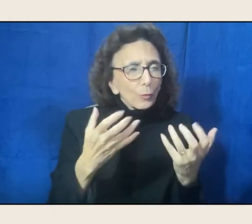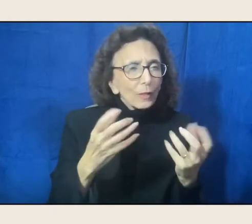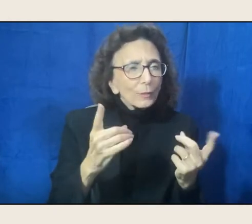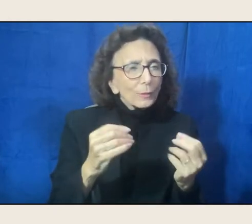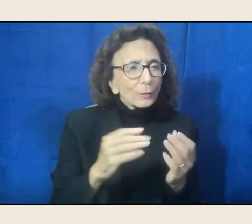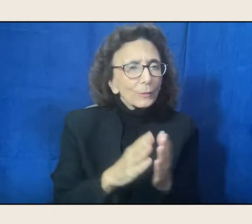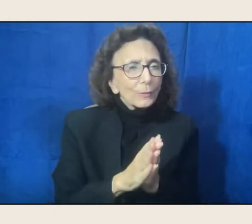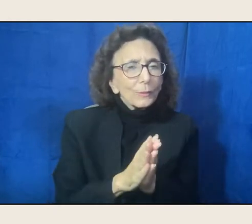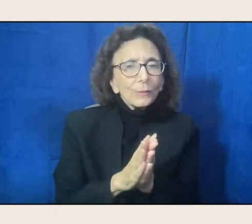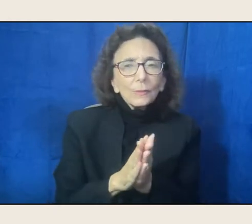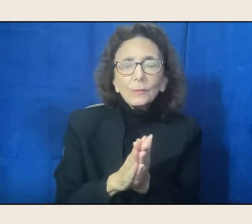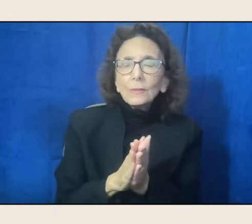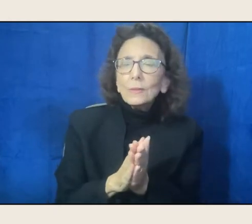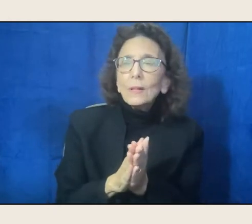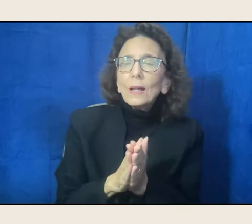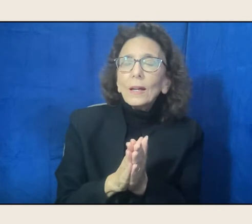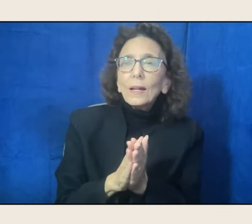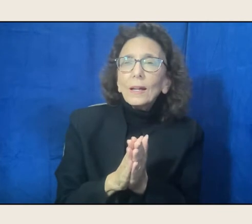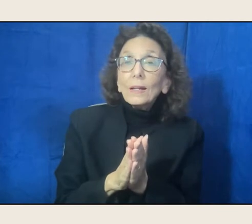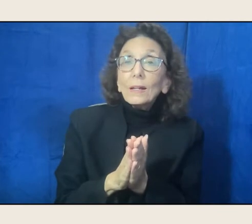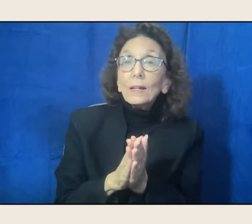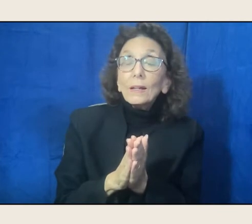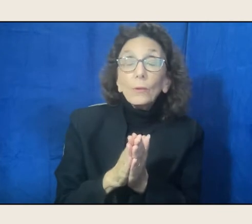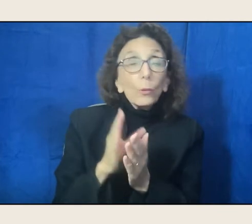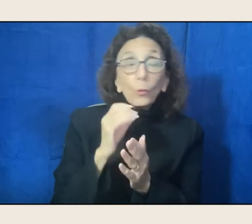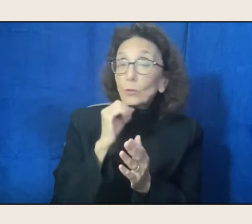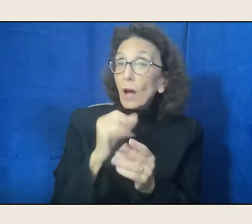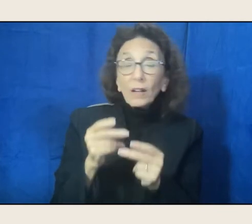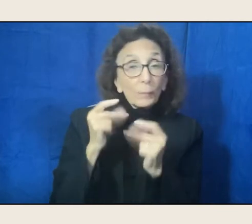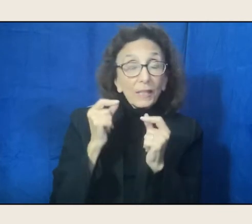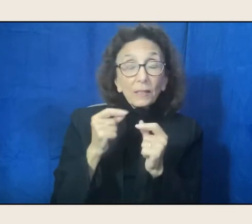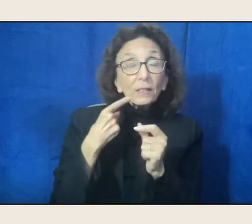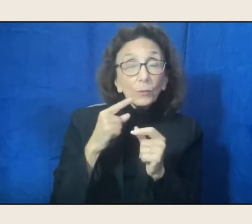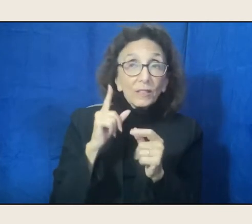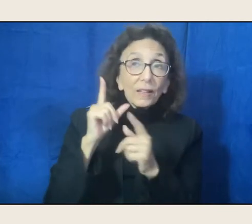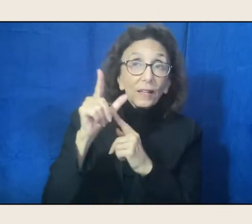That was a much longer road. I didn't know poets.